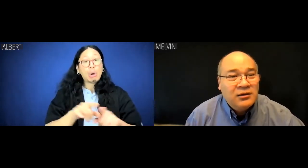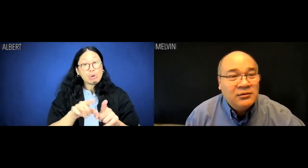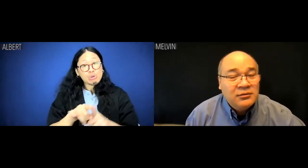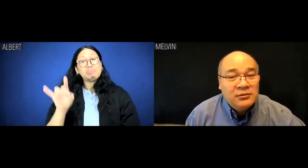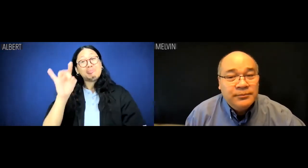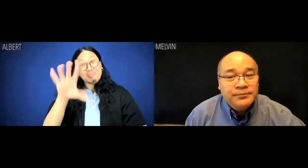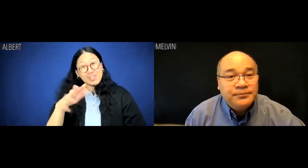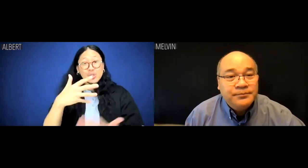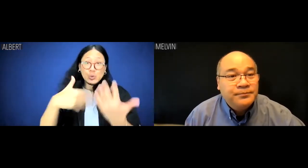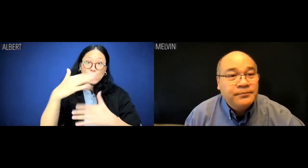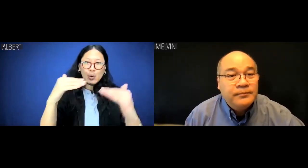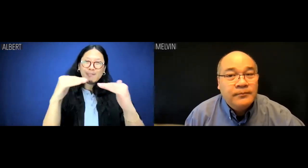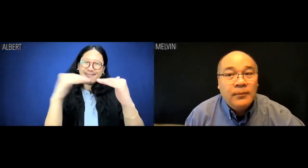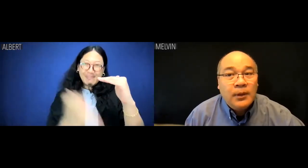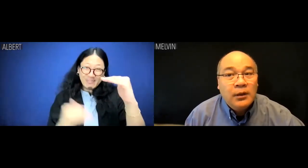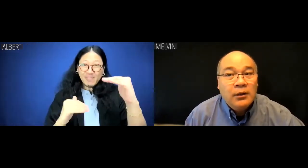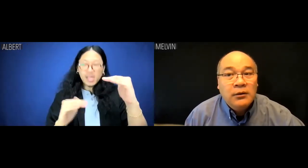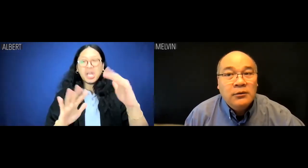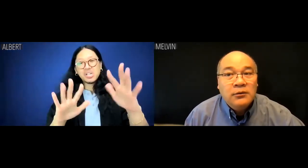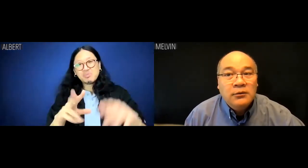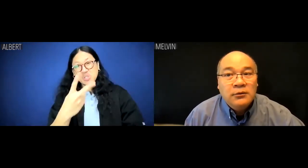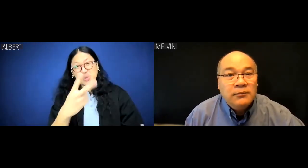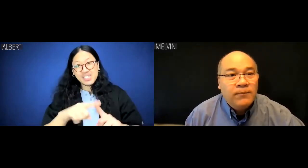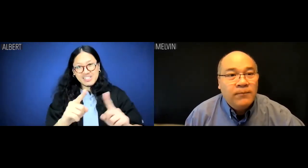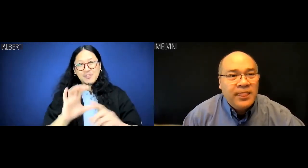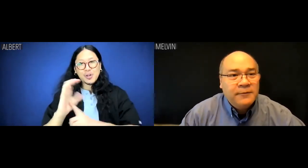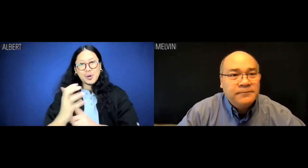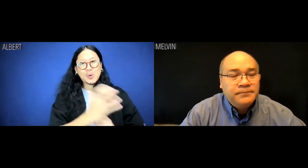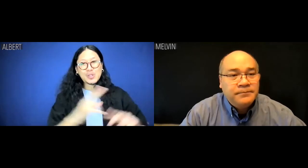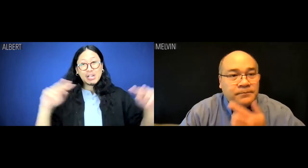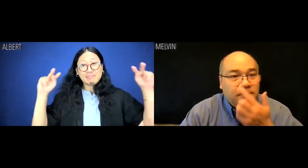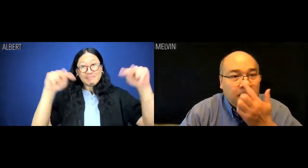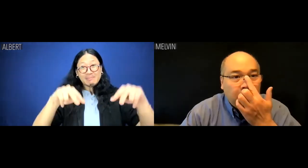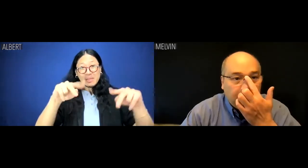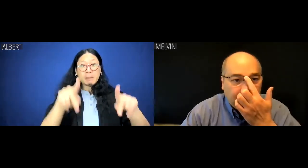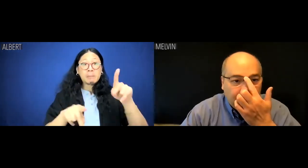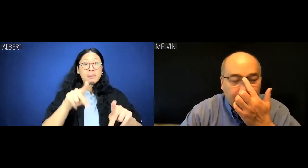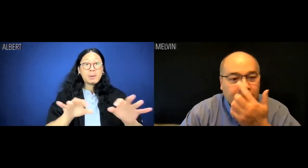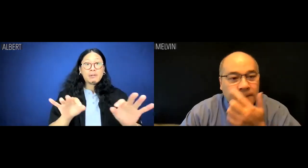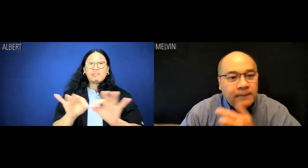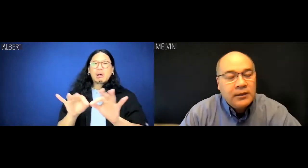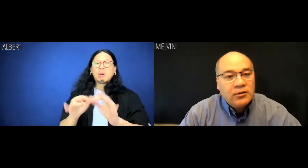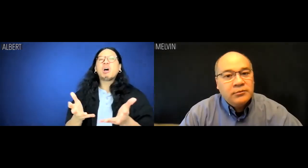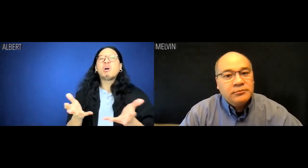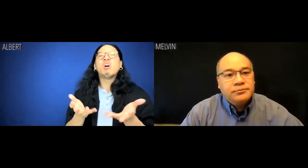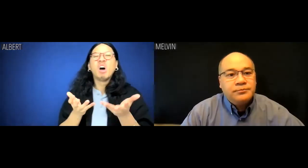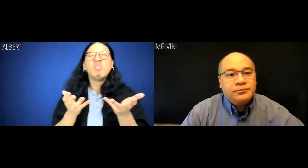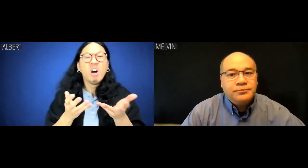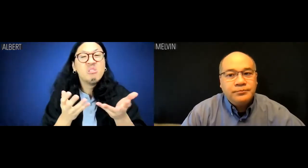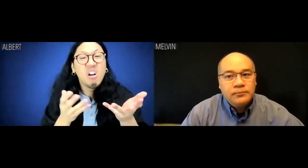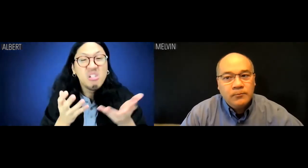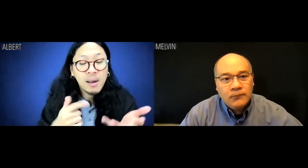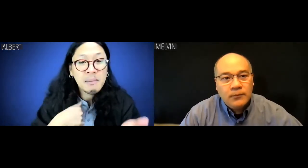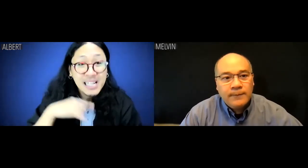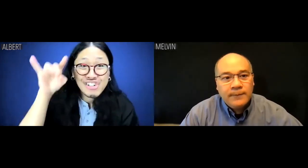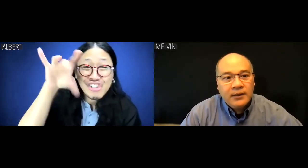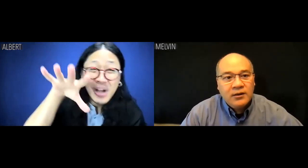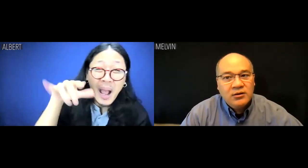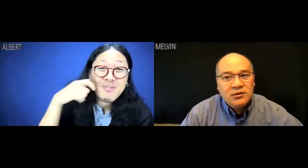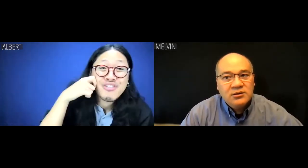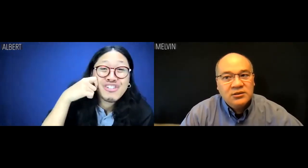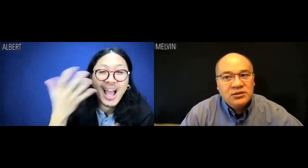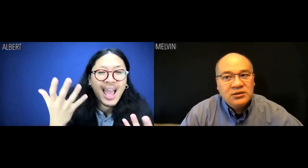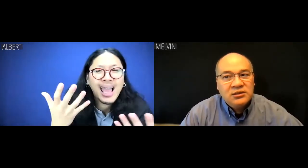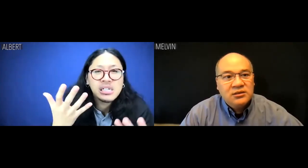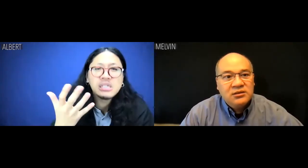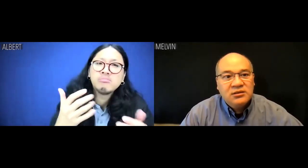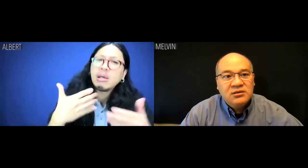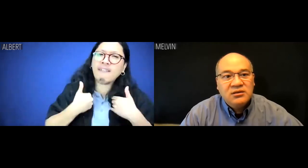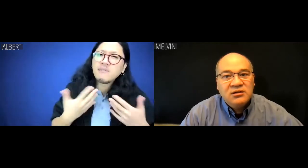pointing to vast social inequities and how cultural context creates disparate lenses for valuing people.